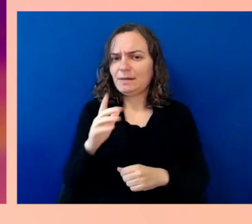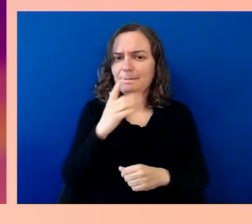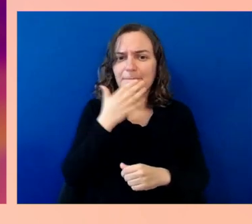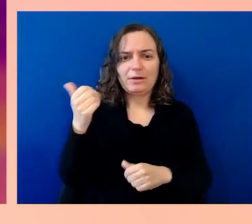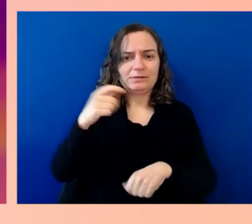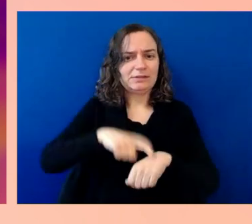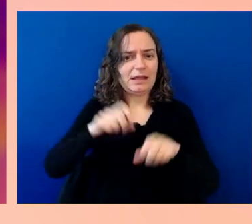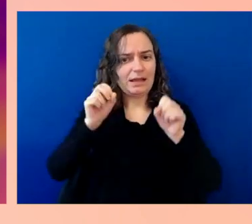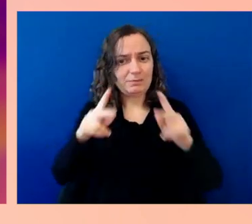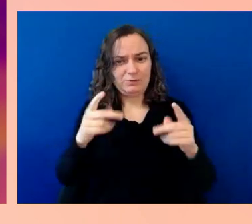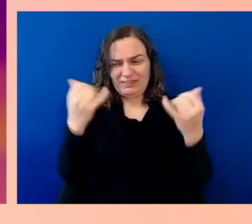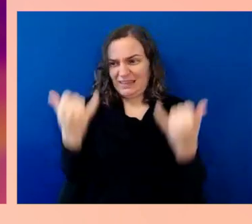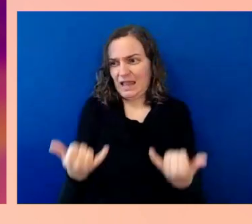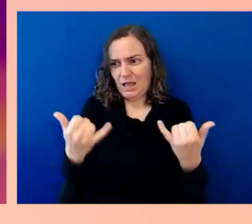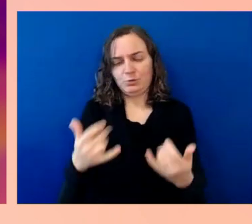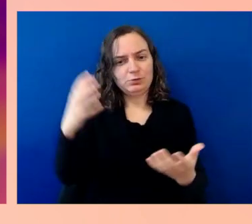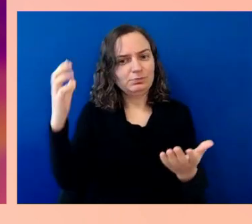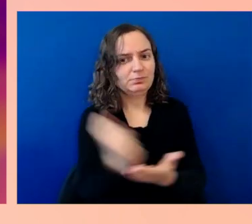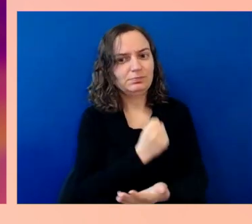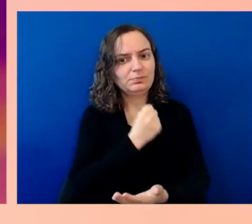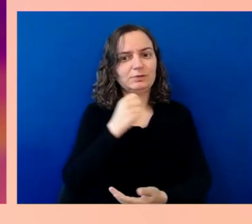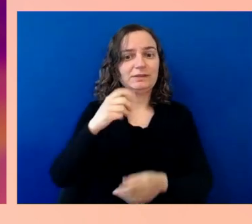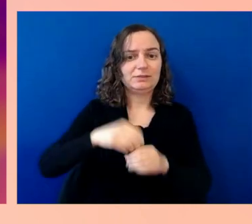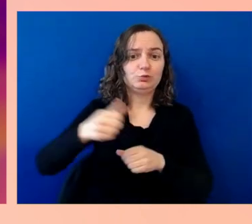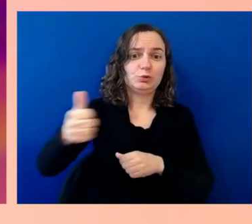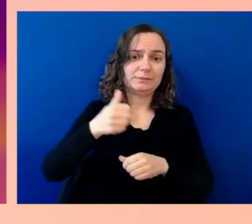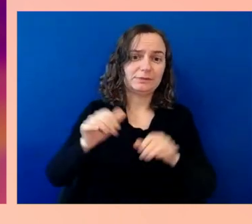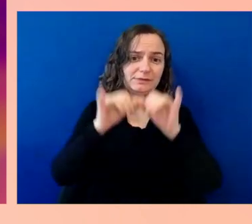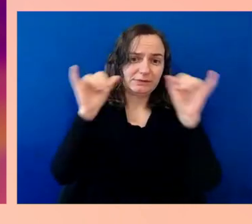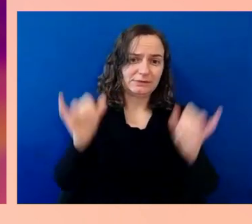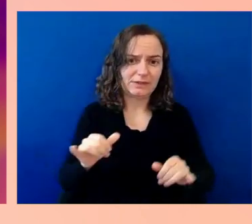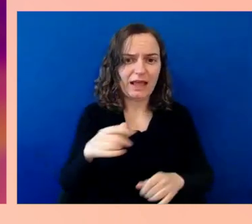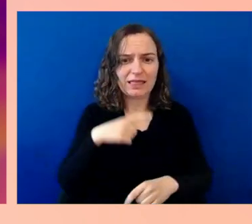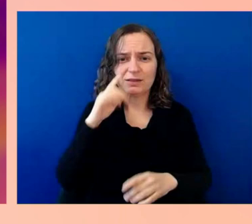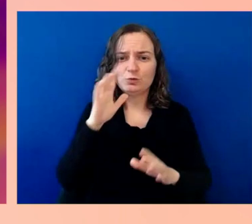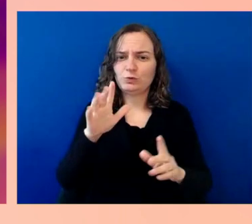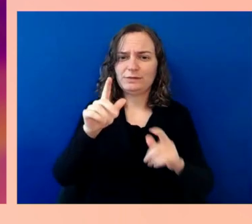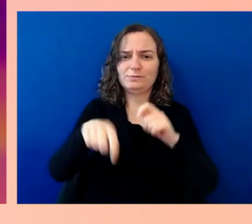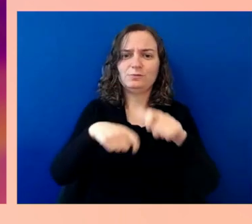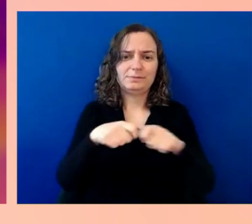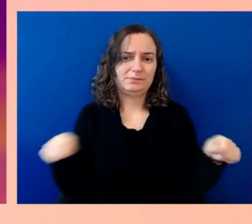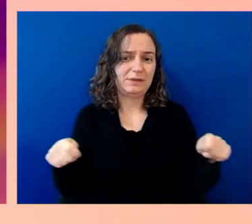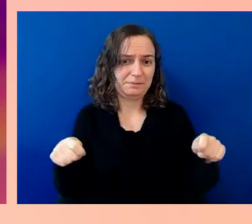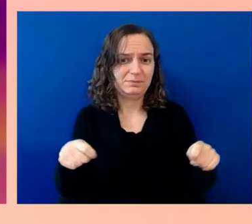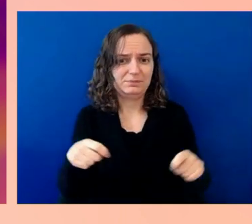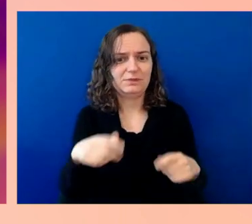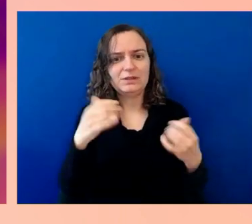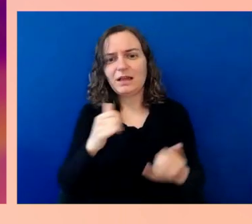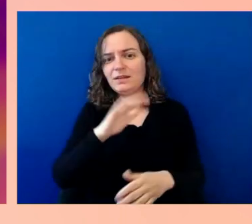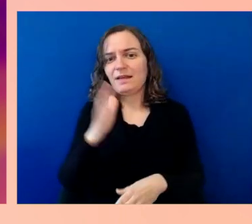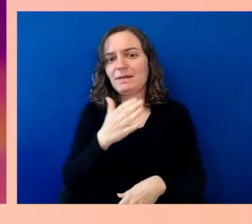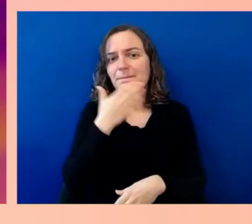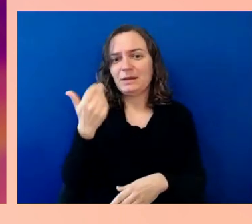I think there's never been a better time to have the kind of leadership you are providing to the Department of Transportation and for the country,